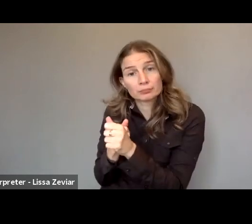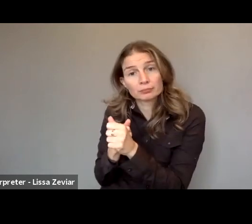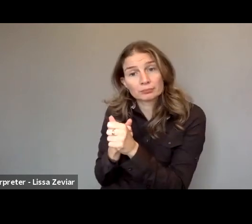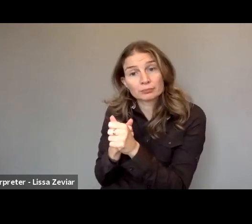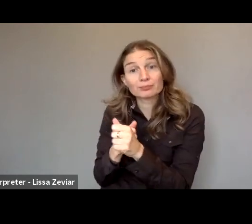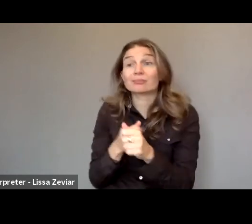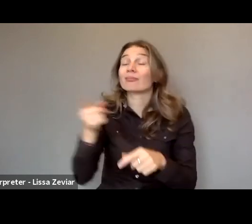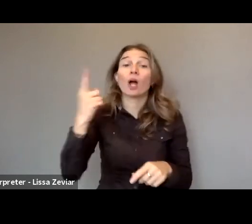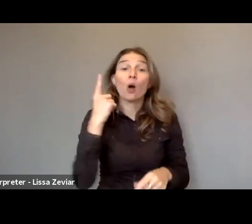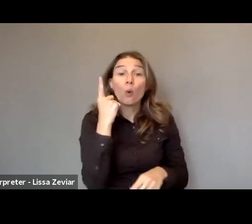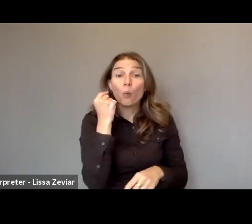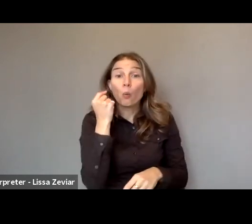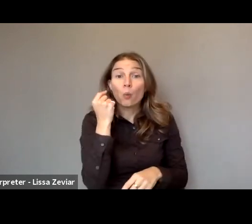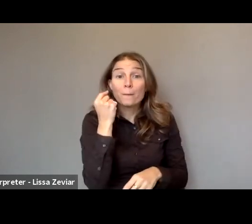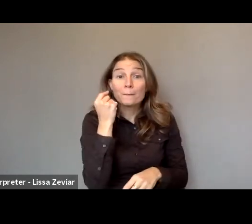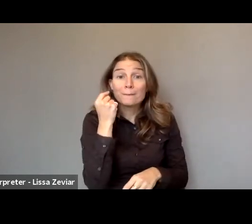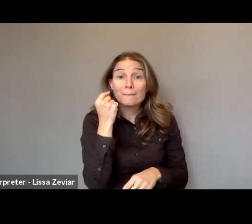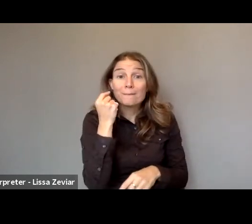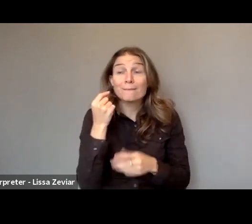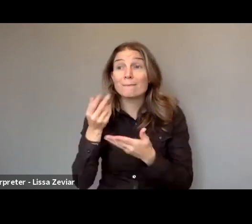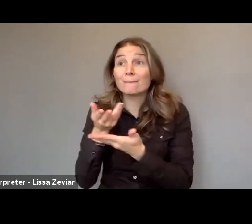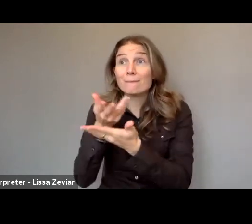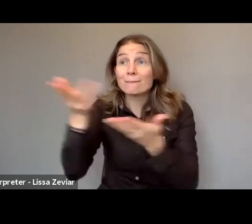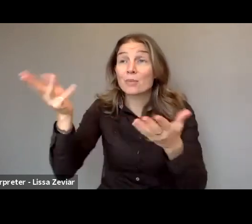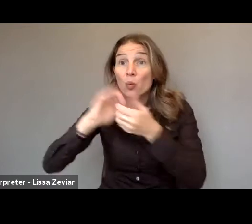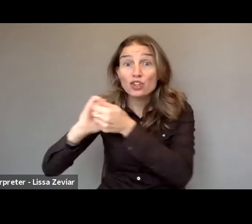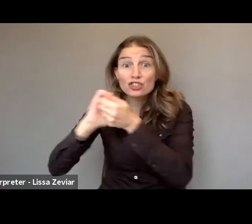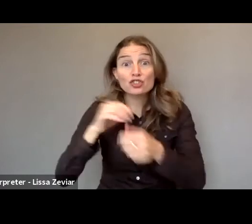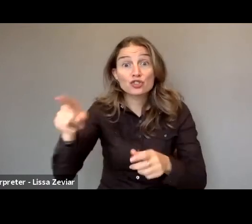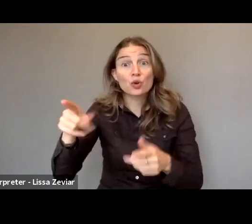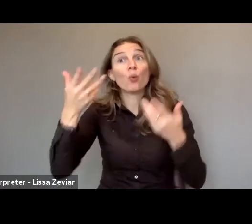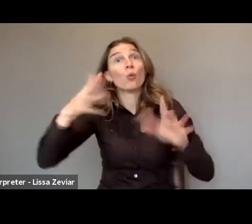that the Istanbul Convention prohibits forced sterilization in article 39.